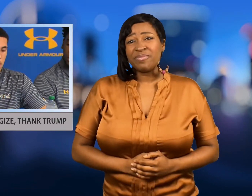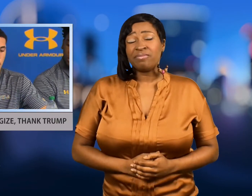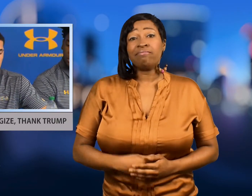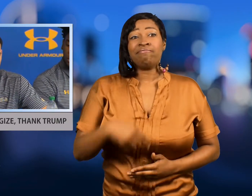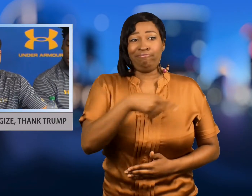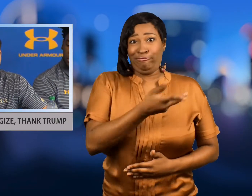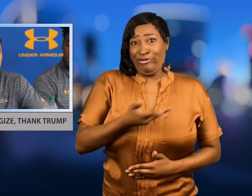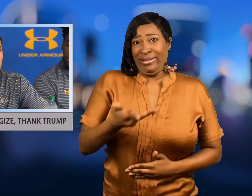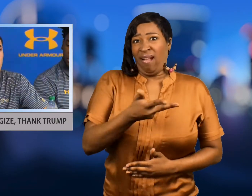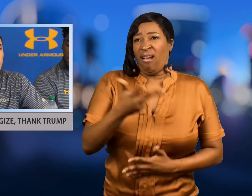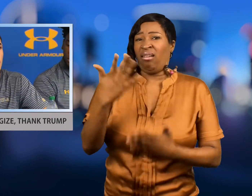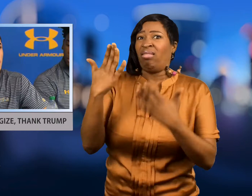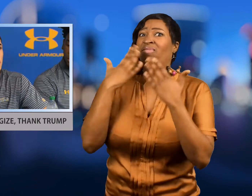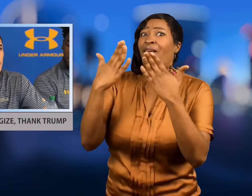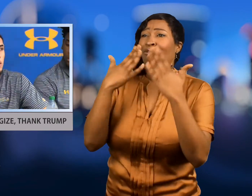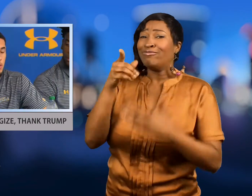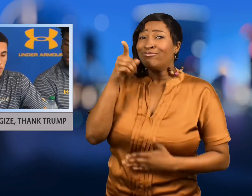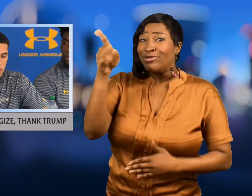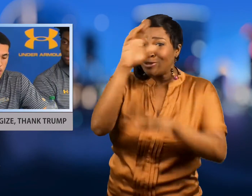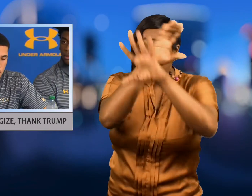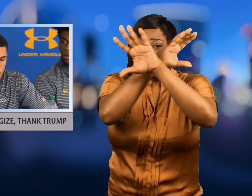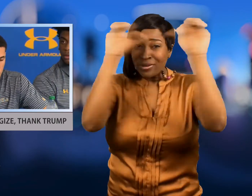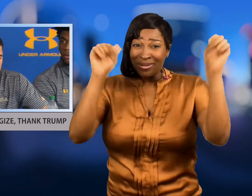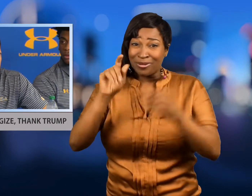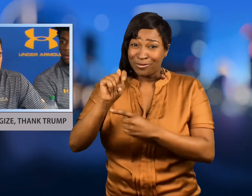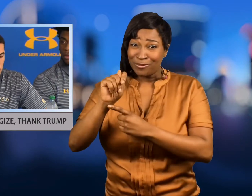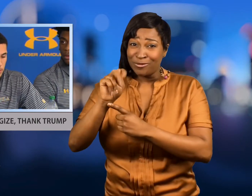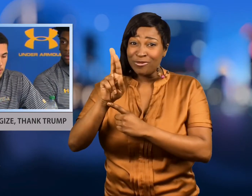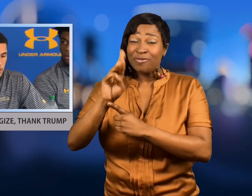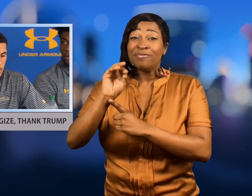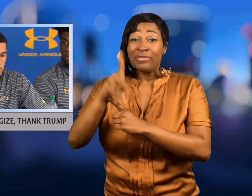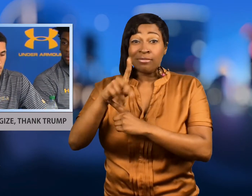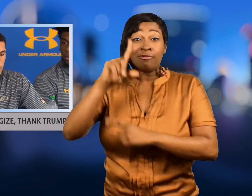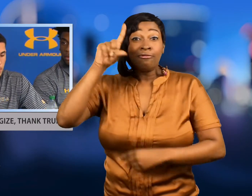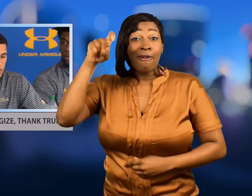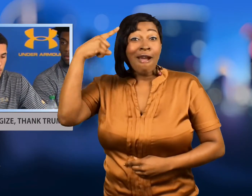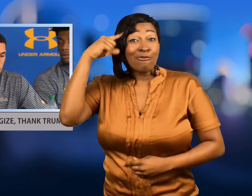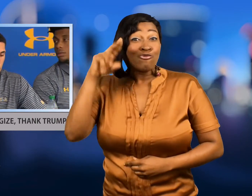They also thanked President Trump and the U.S.